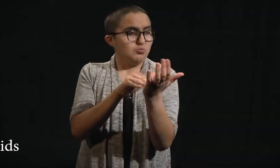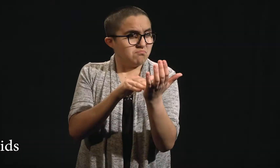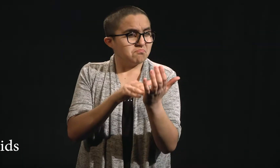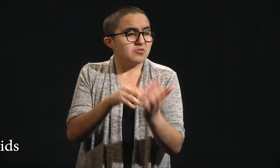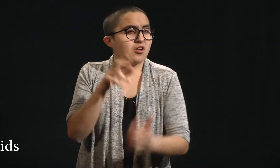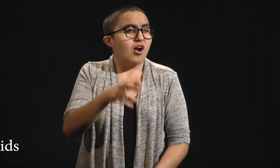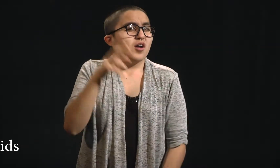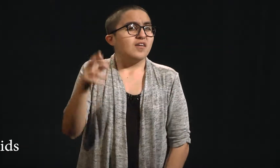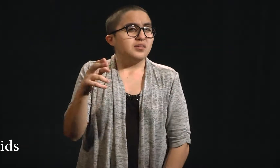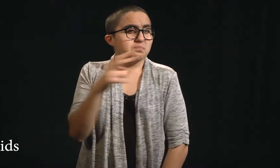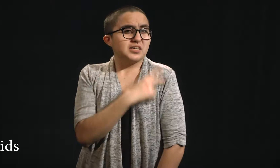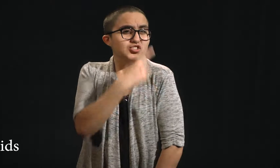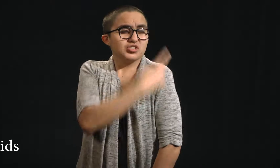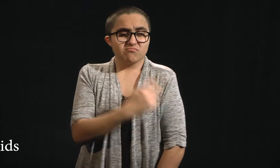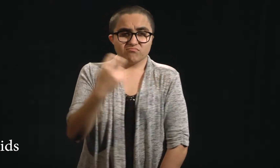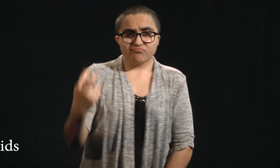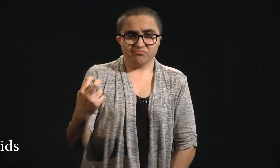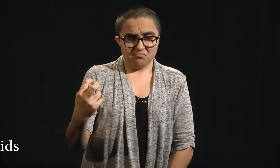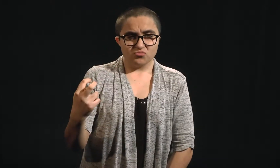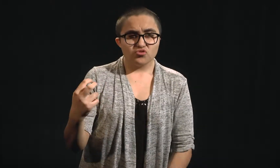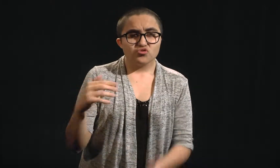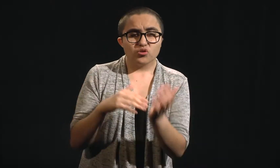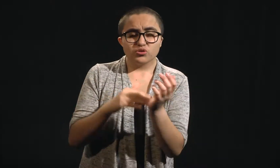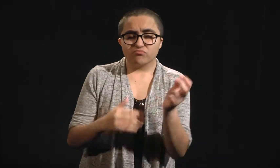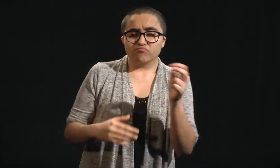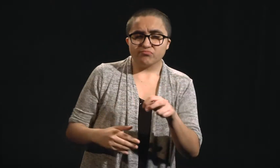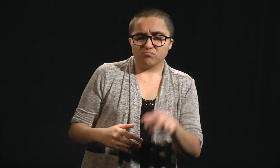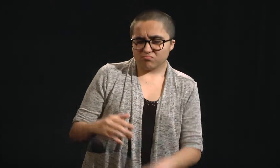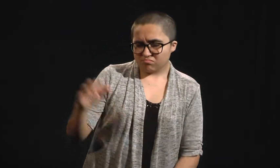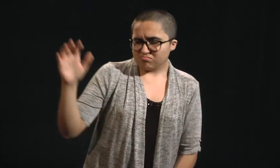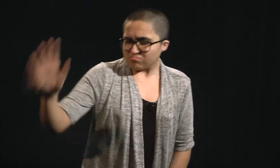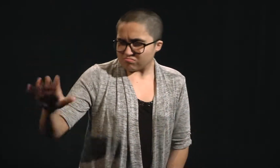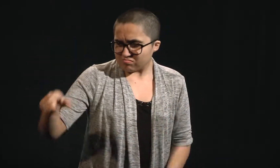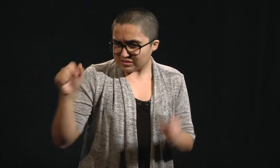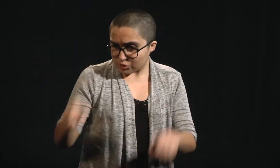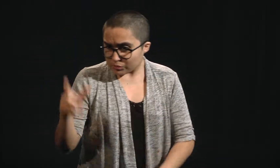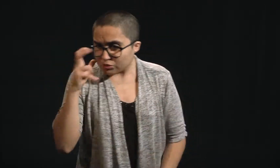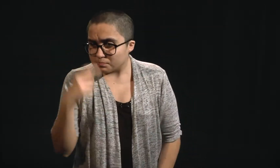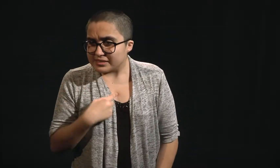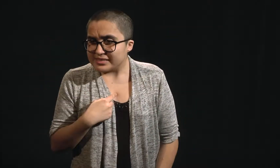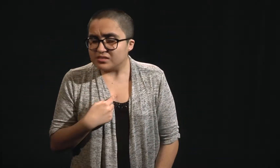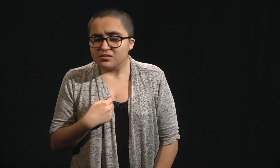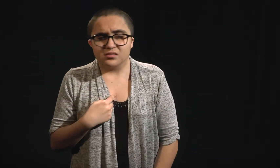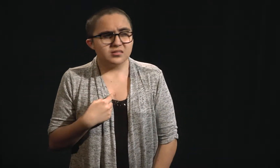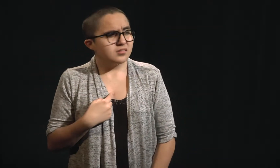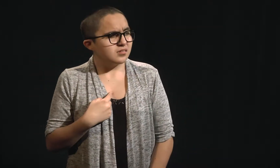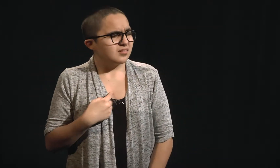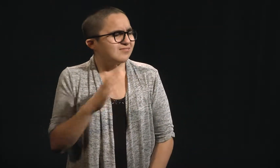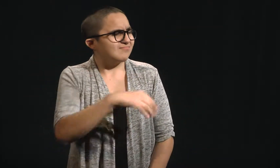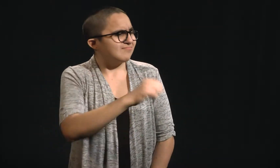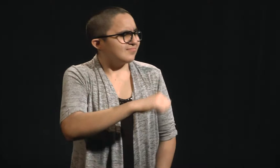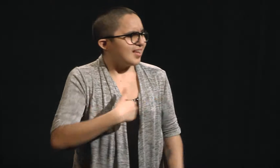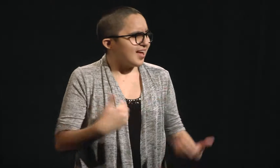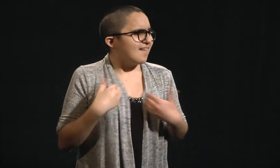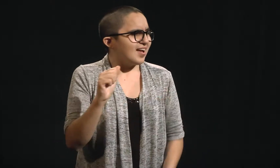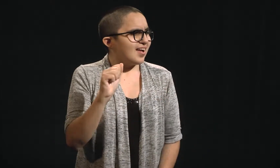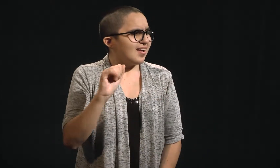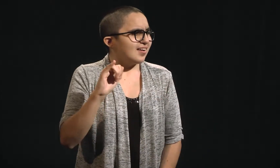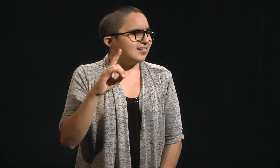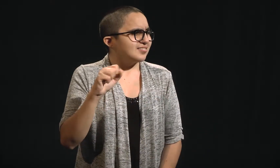At the doctor's, a hard of hearing patient sits down with the doctor. The doctor asks, "Can you hear me?" The patient replies, "Yes I have aids."